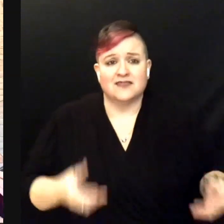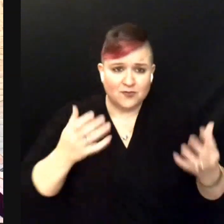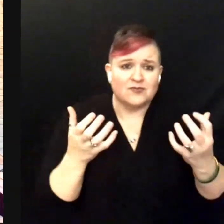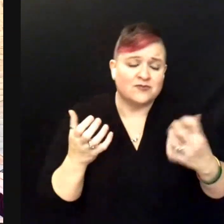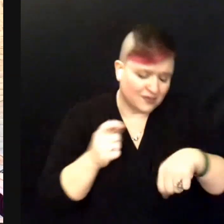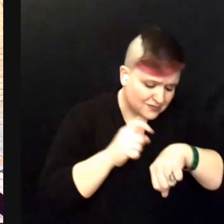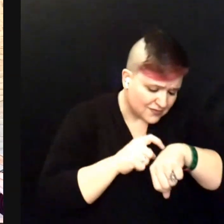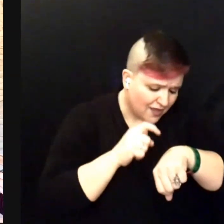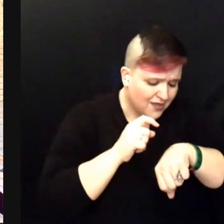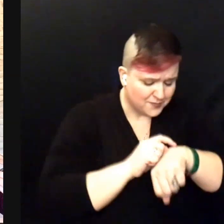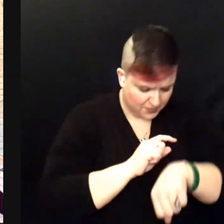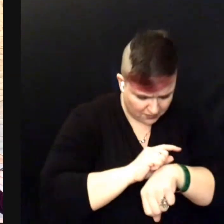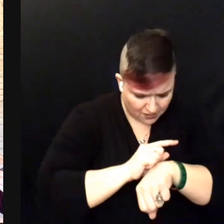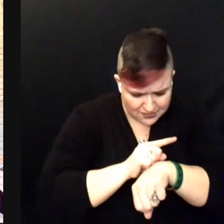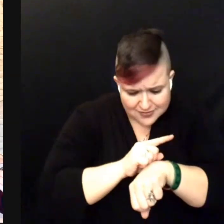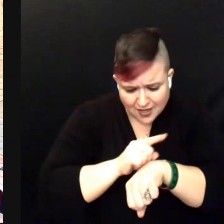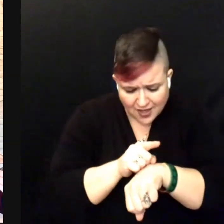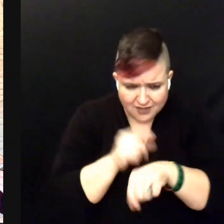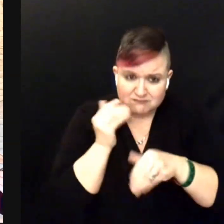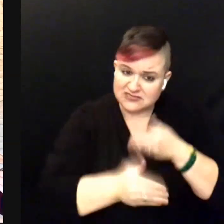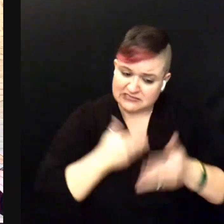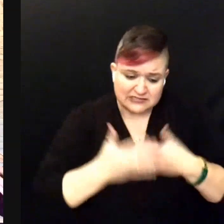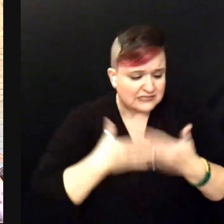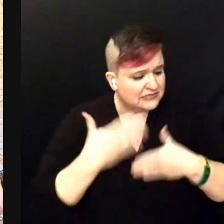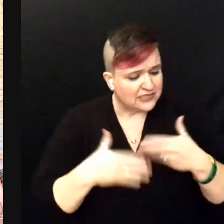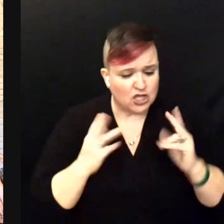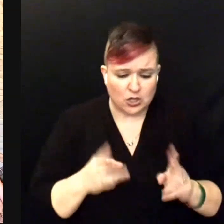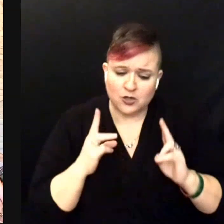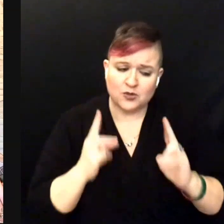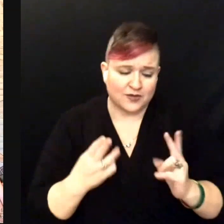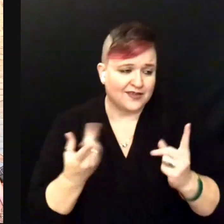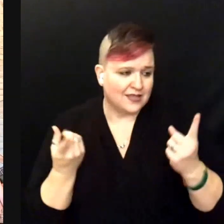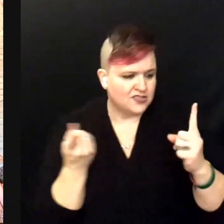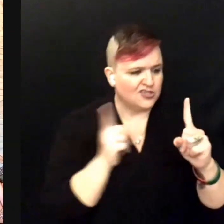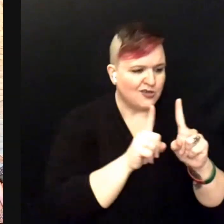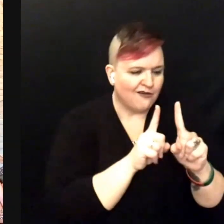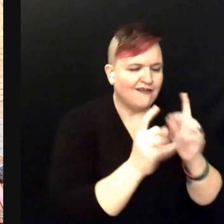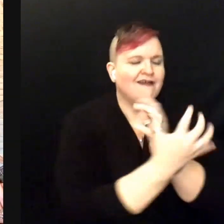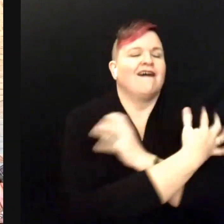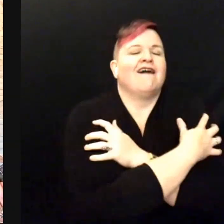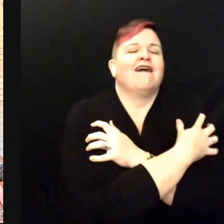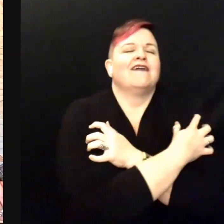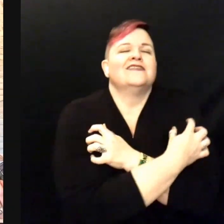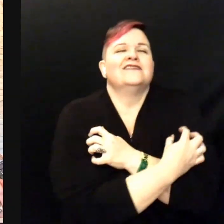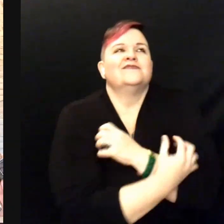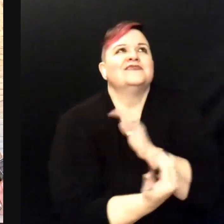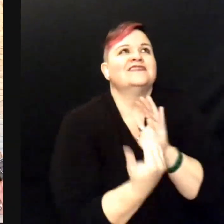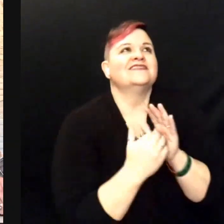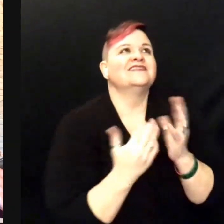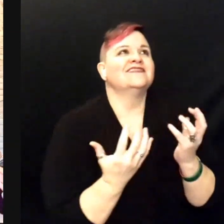move through time till I am in your arms